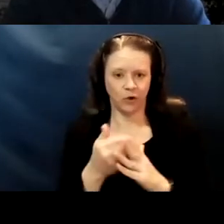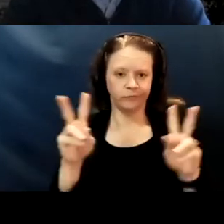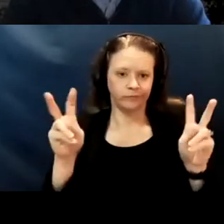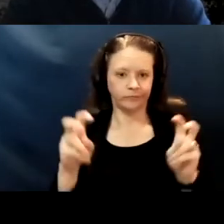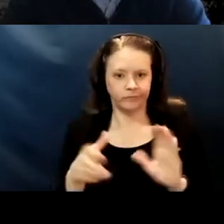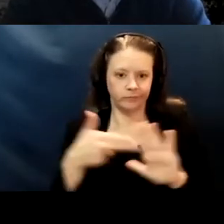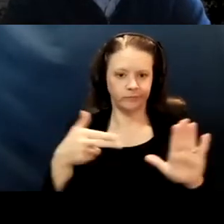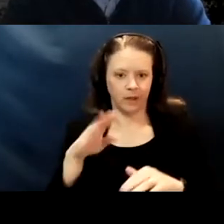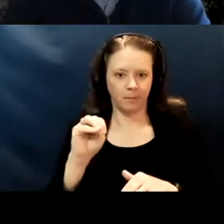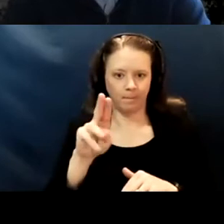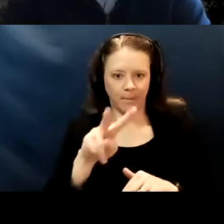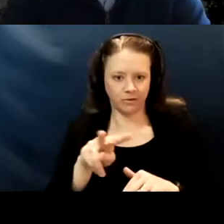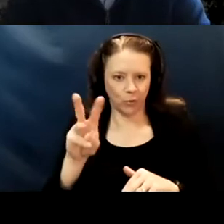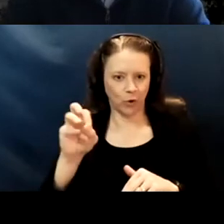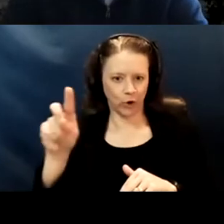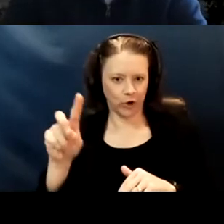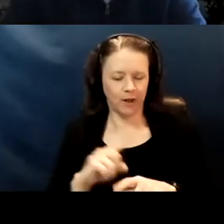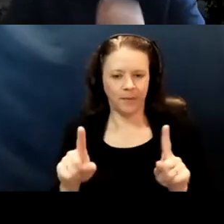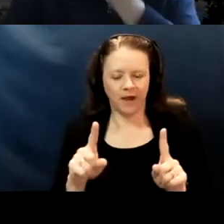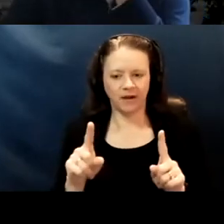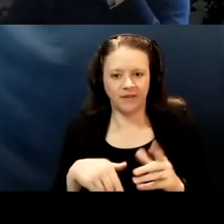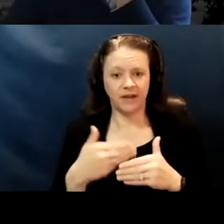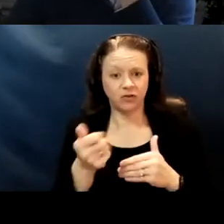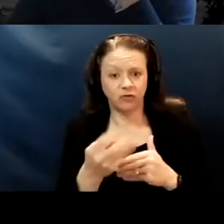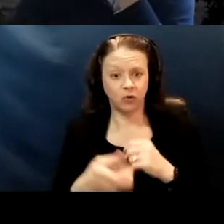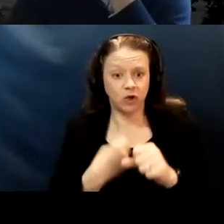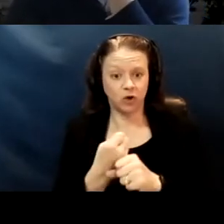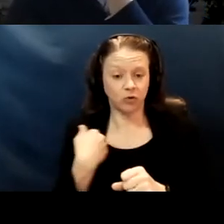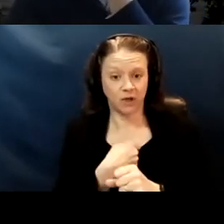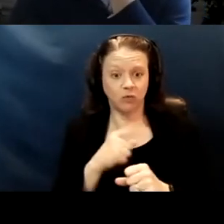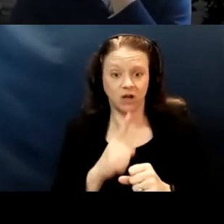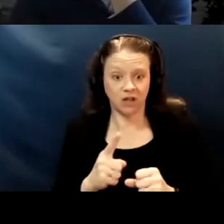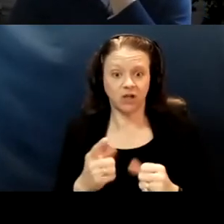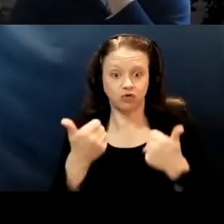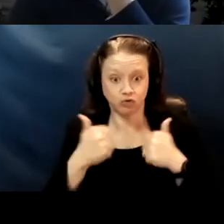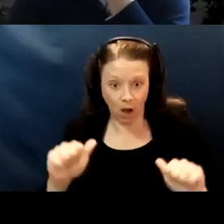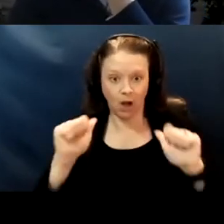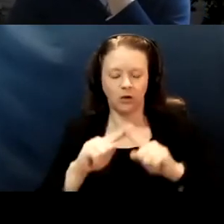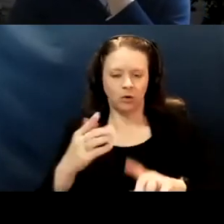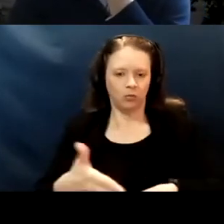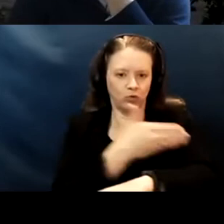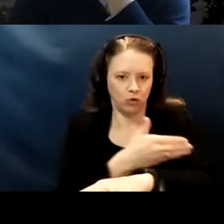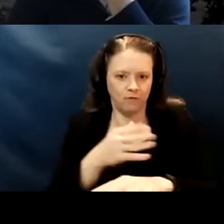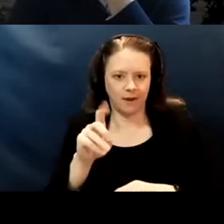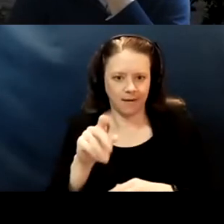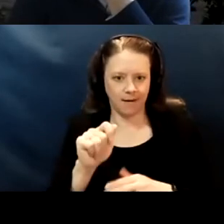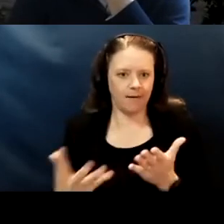we can make a significant sort of effort to improve data collection, data systems. So that, you know, hopefully the next time we're